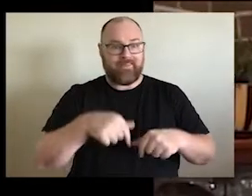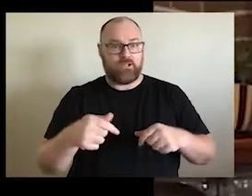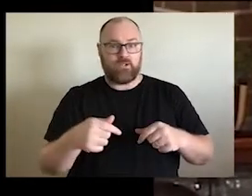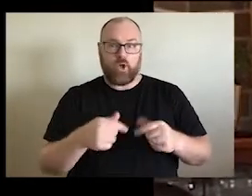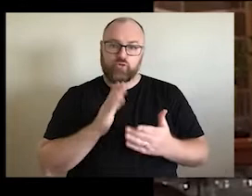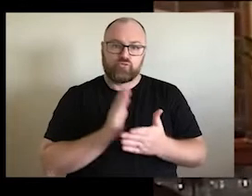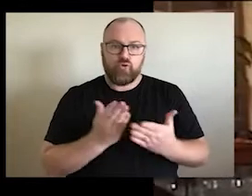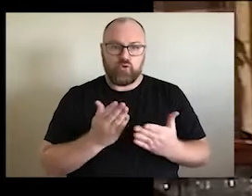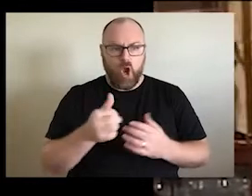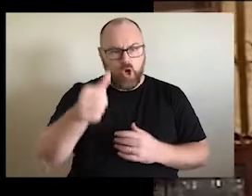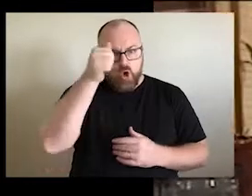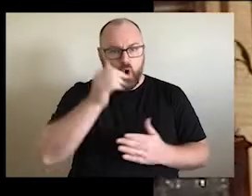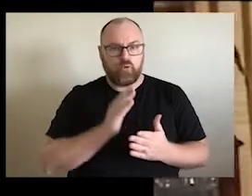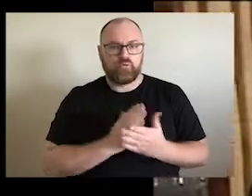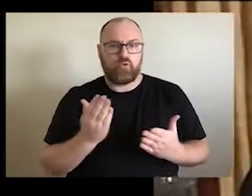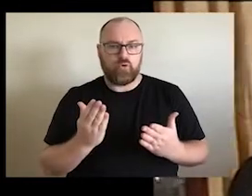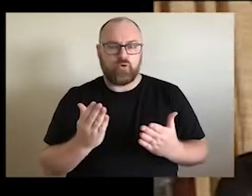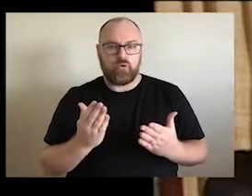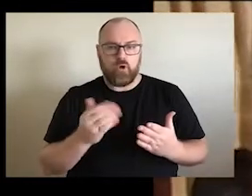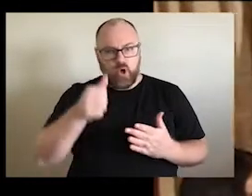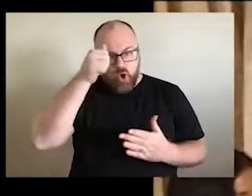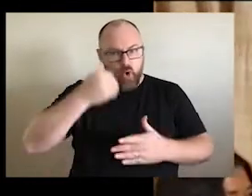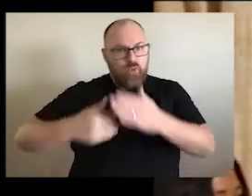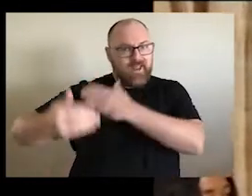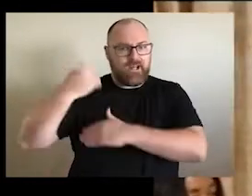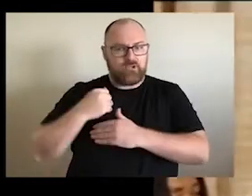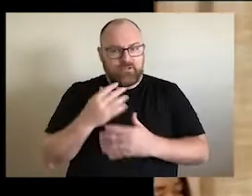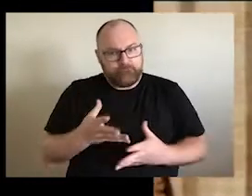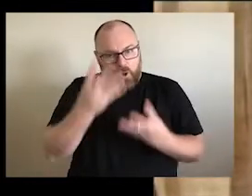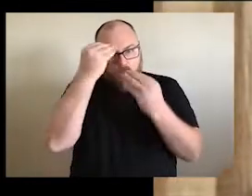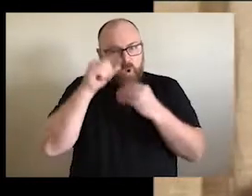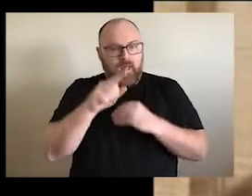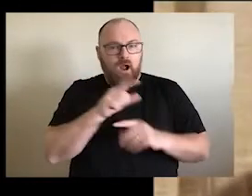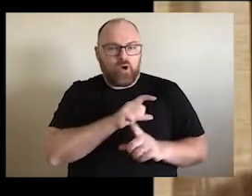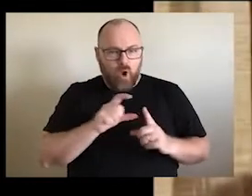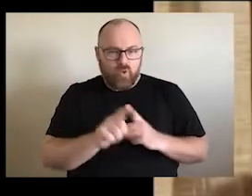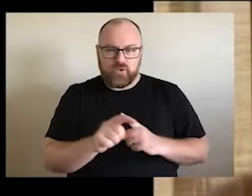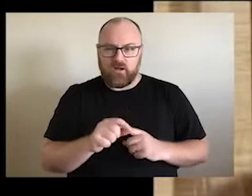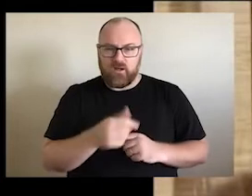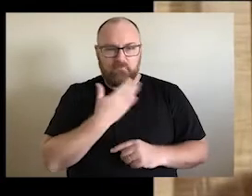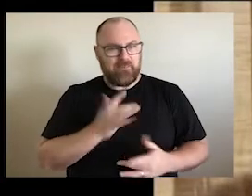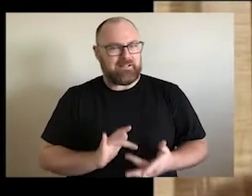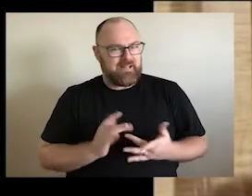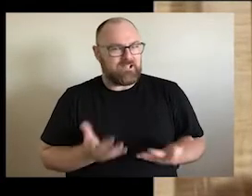that means knowing the truth knowing their history learning the culture and being decent. And I think that's fairly irresistible